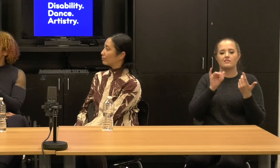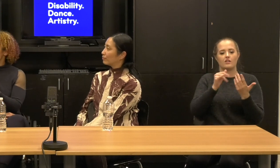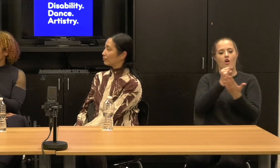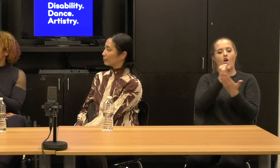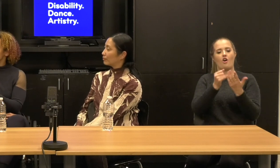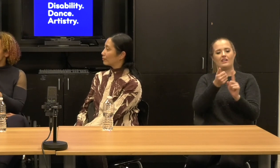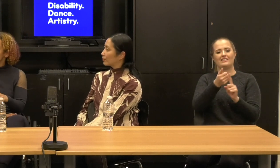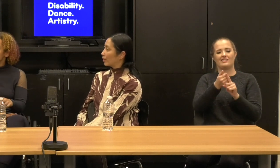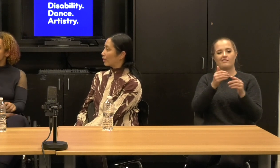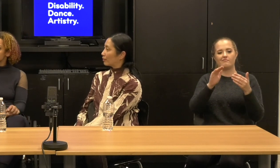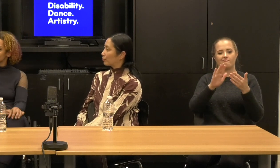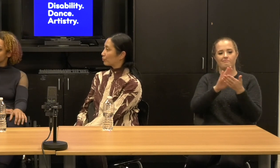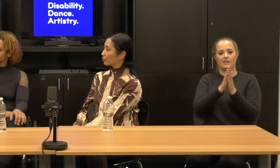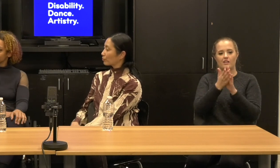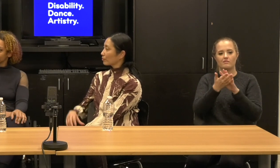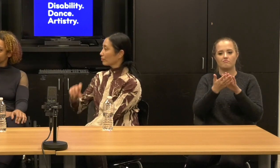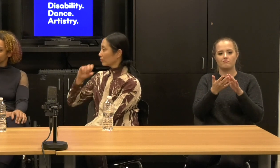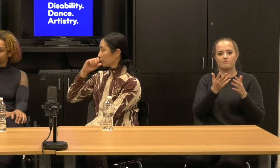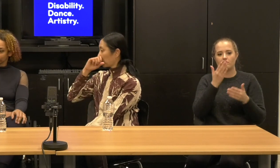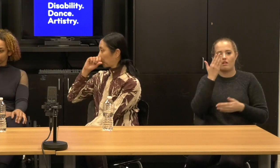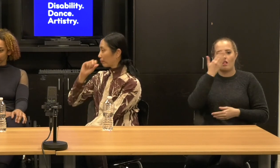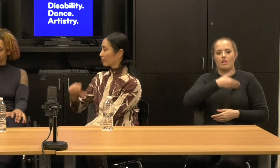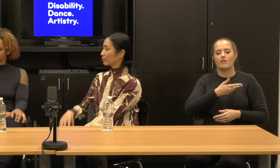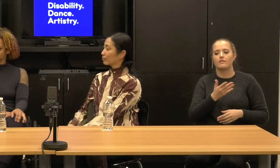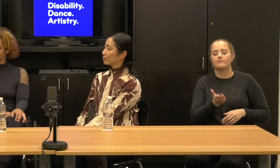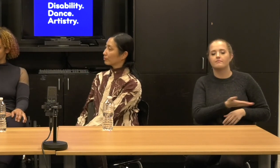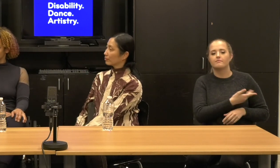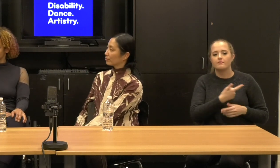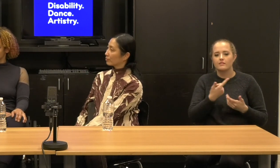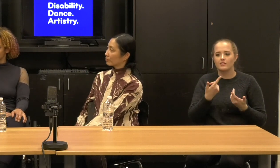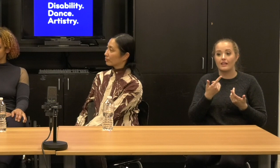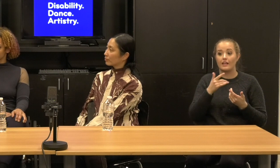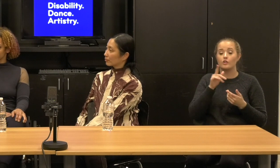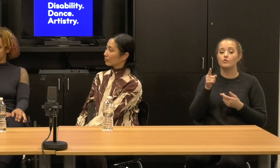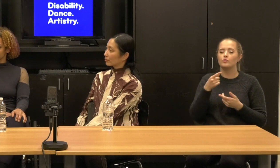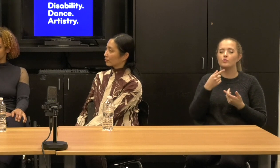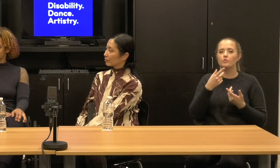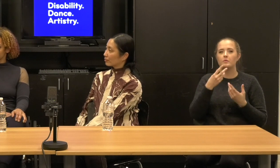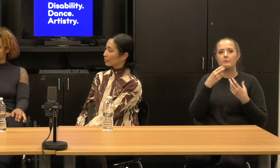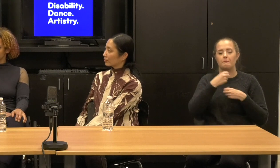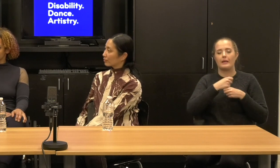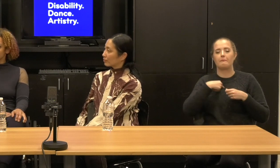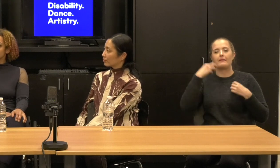You're just making me think that, you know, eye tracking software as an access technology